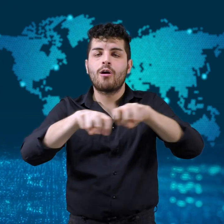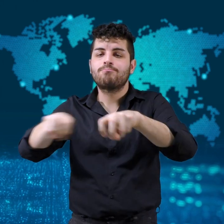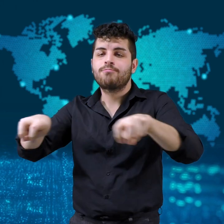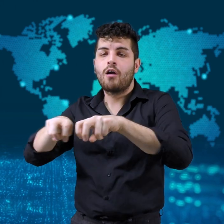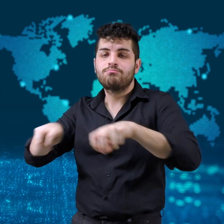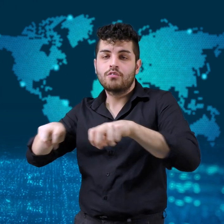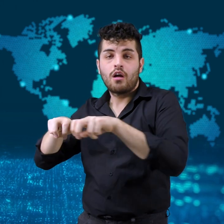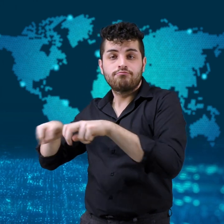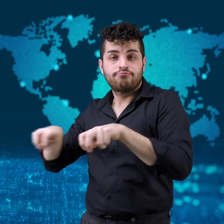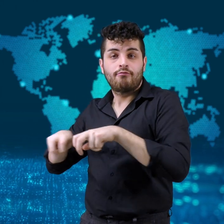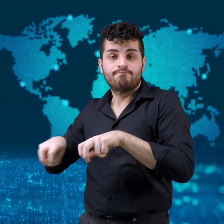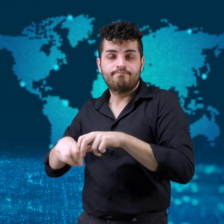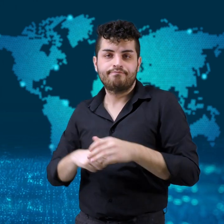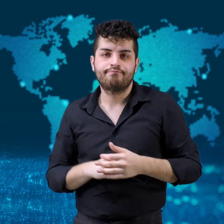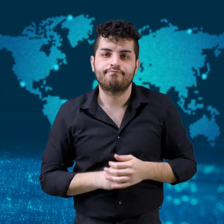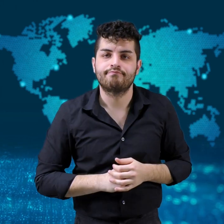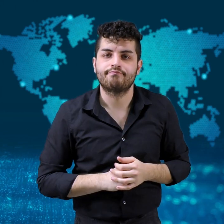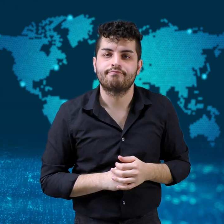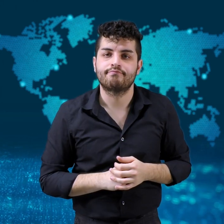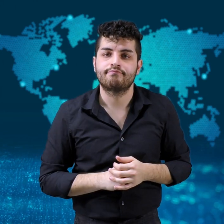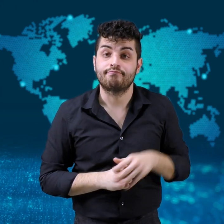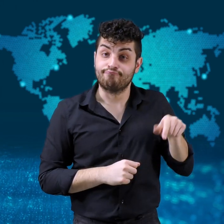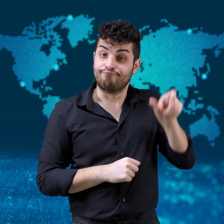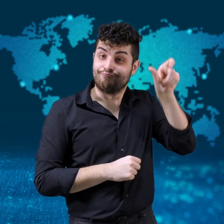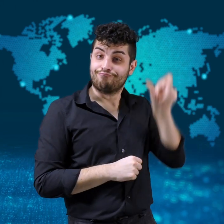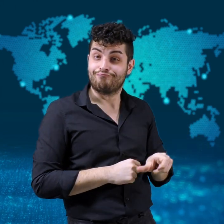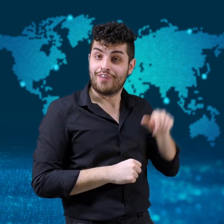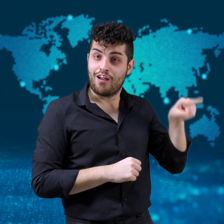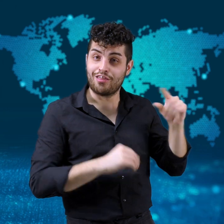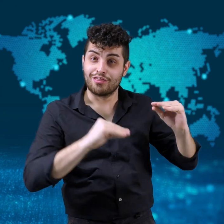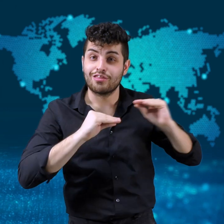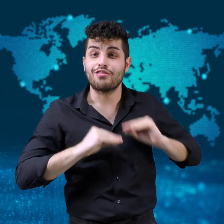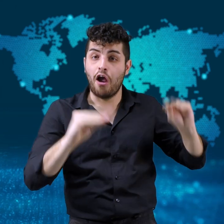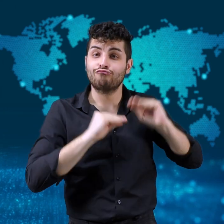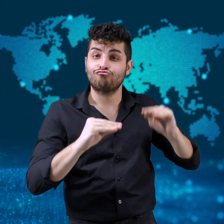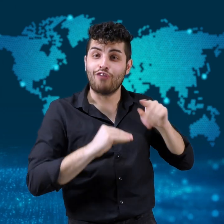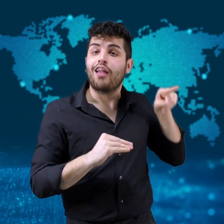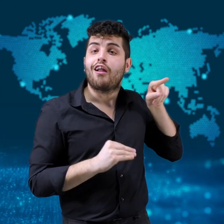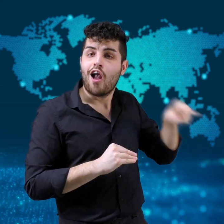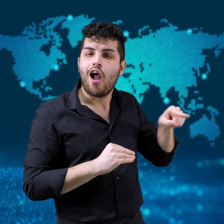One teacher taught in a graveyard.